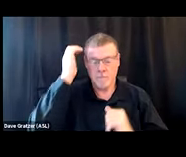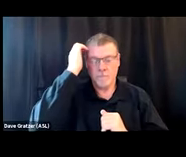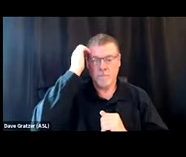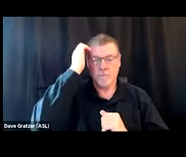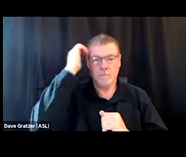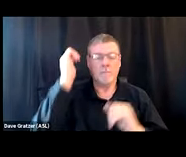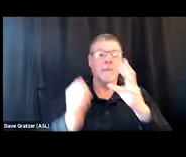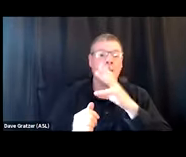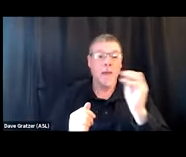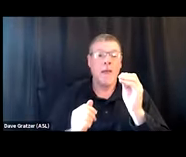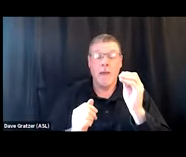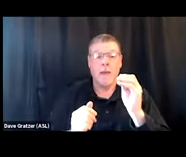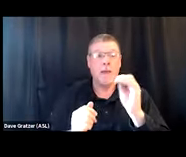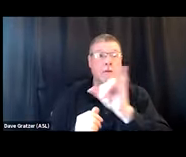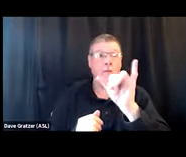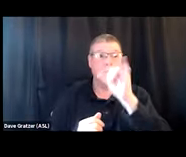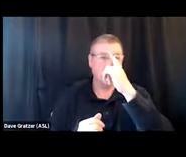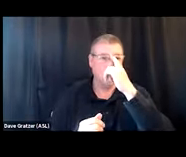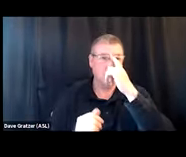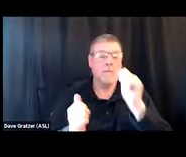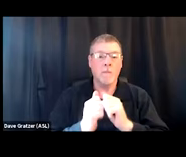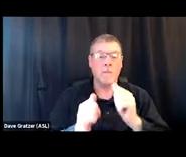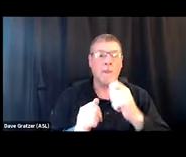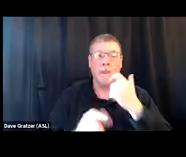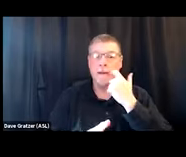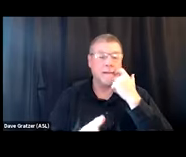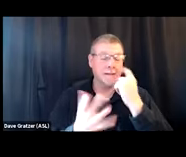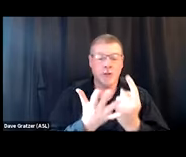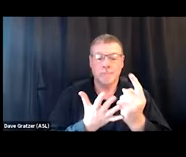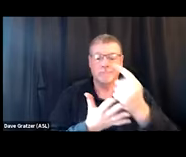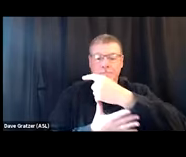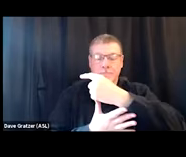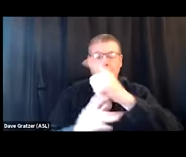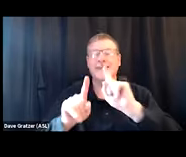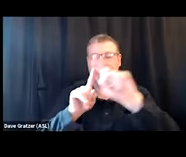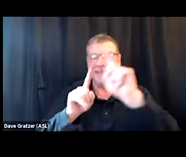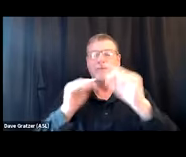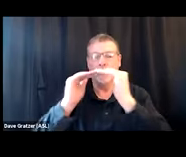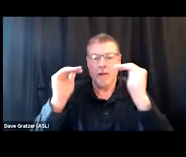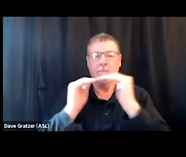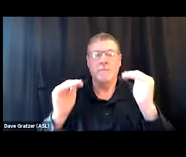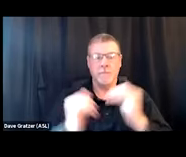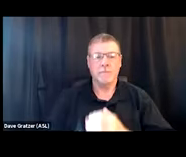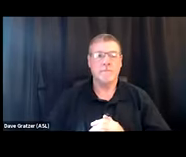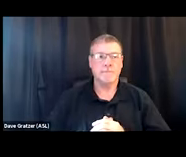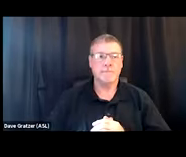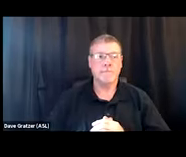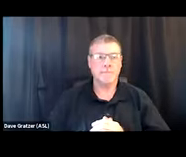and even without the addition of these levels of care. It can be a standalone intervention.